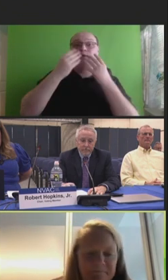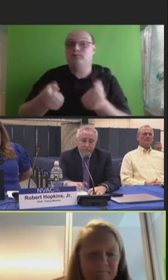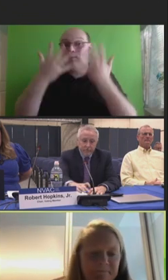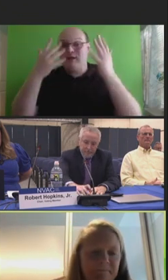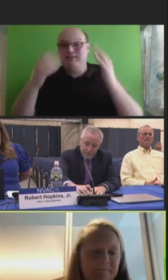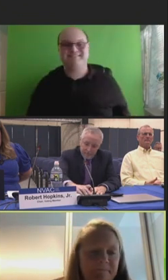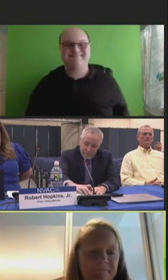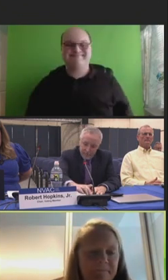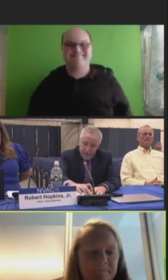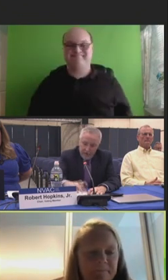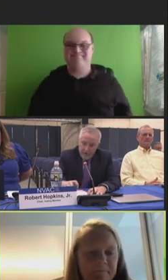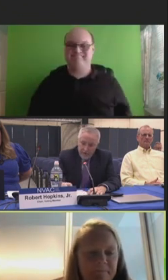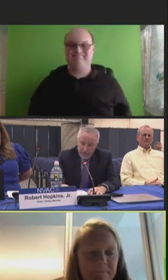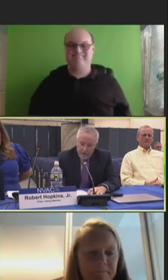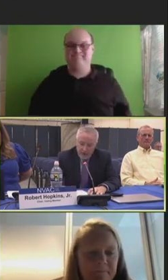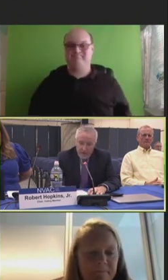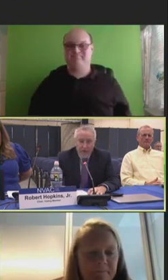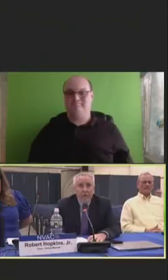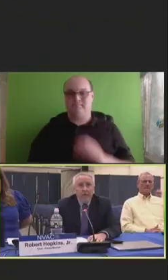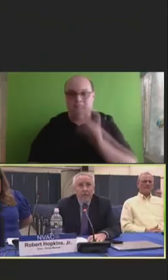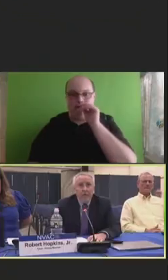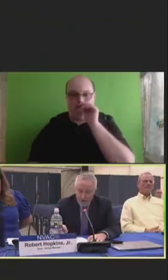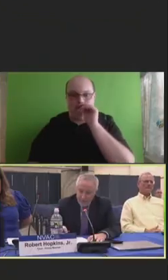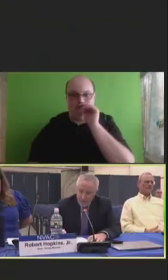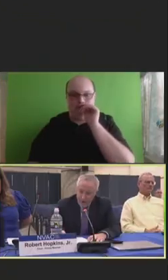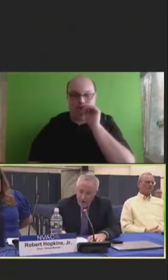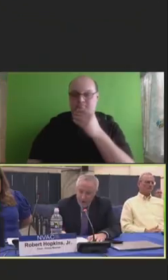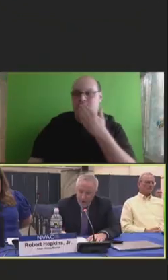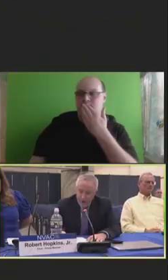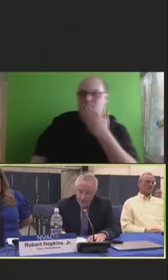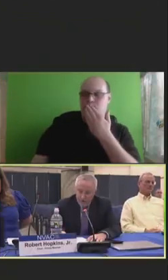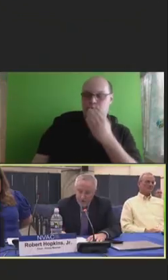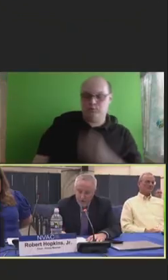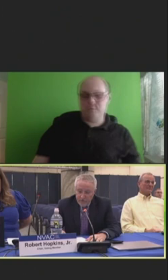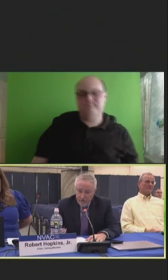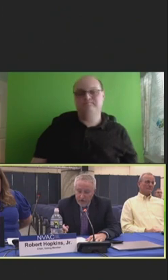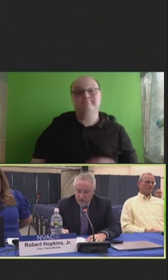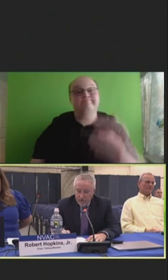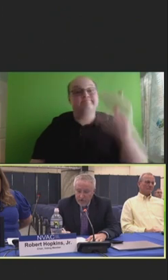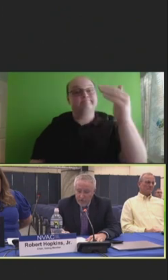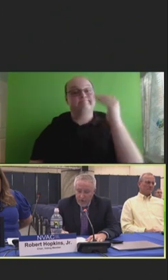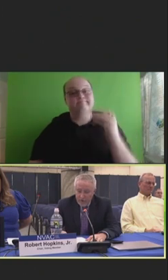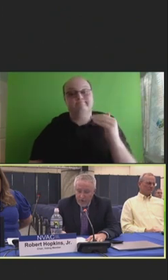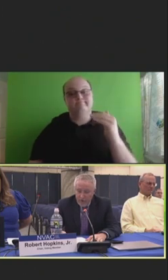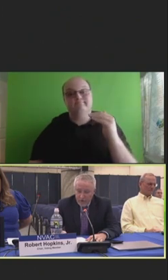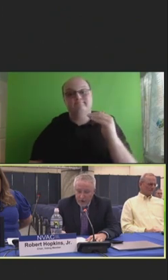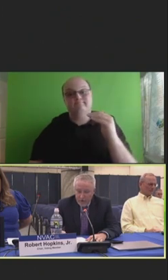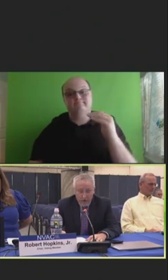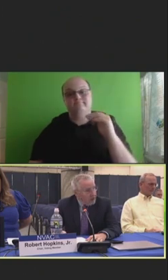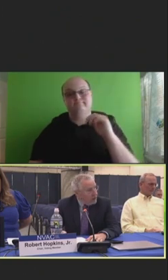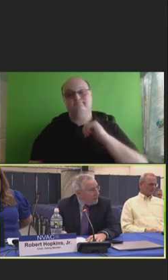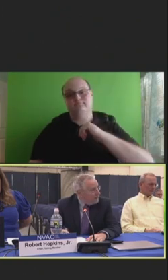Robert Hopkins, Jr.: Thank you very much, Claire. Our next presentation is from AIRA, Courtnay Londo.